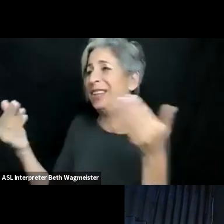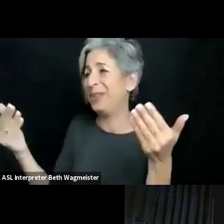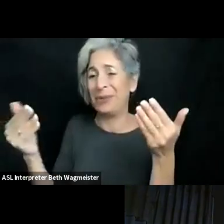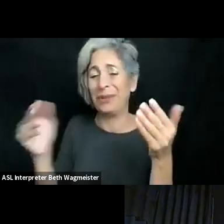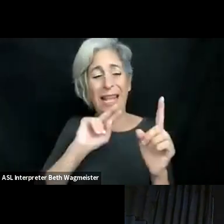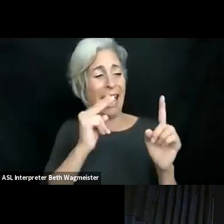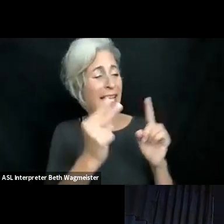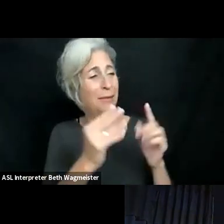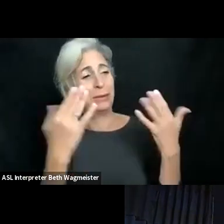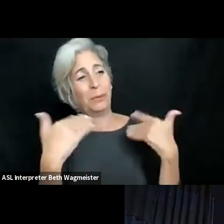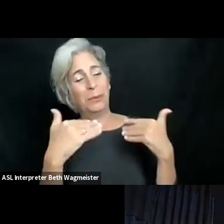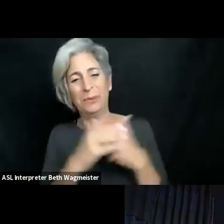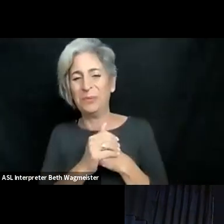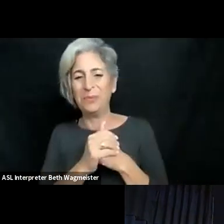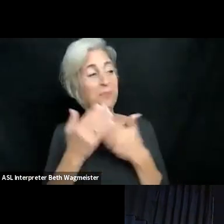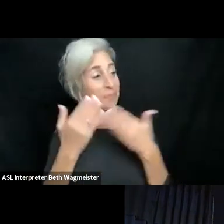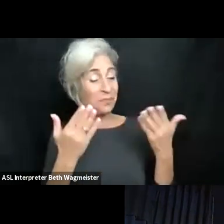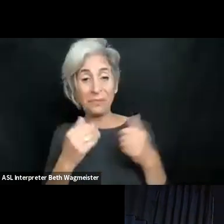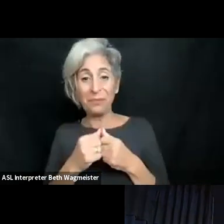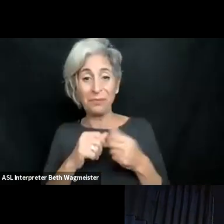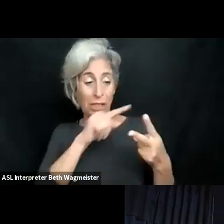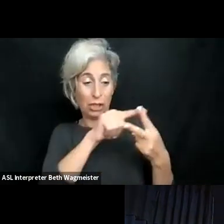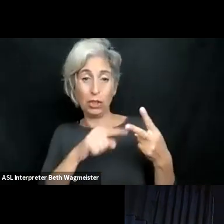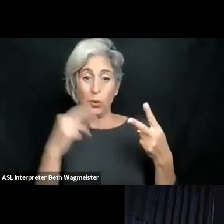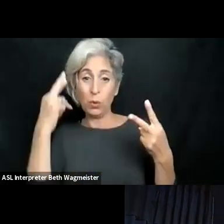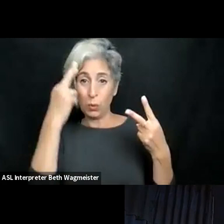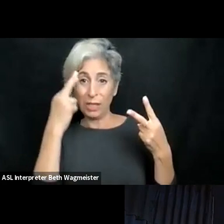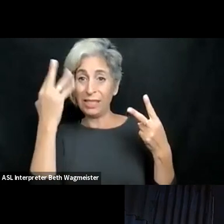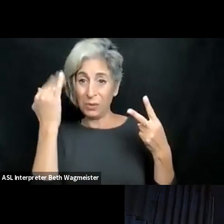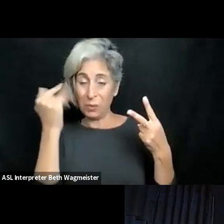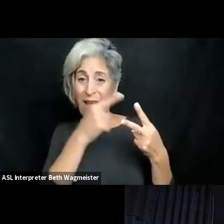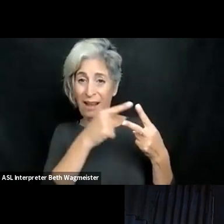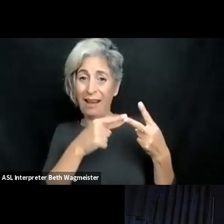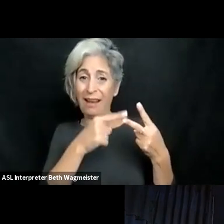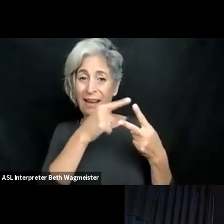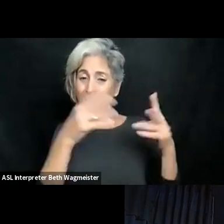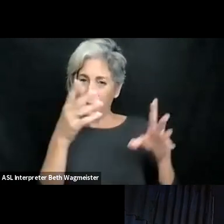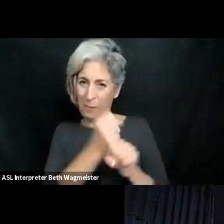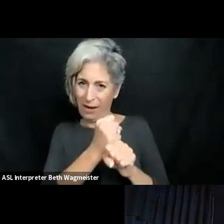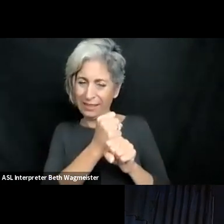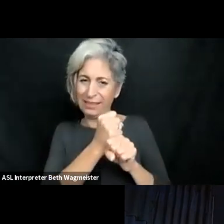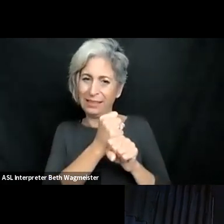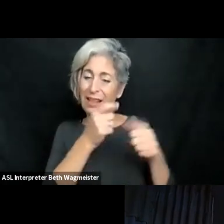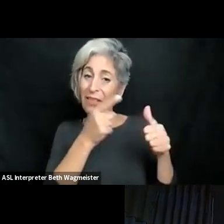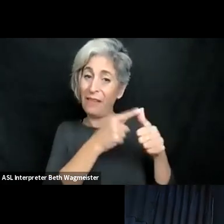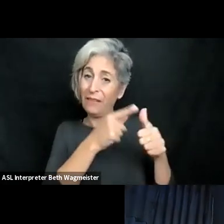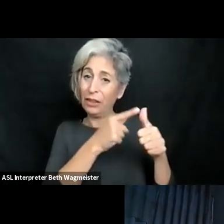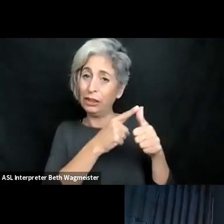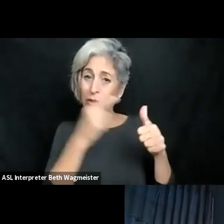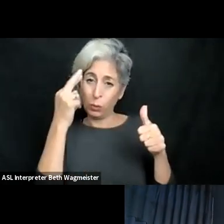kind invite. And it is such a pleasure to be on such an important panel discussing an important aspect. So basically there are two